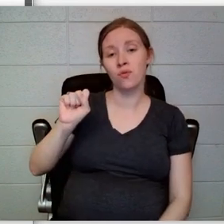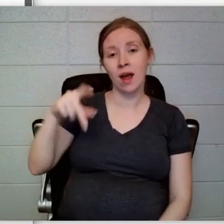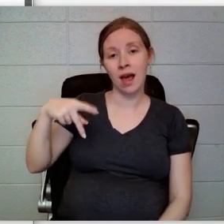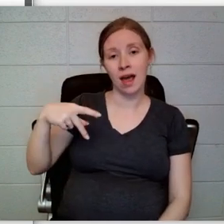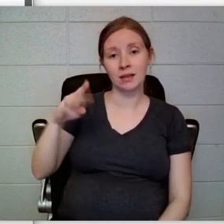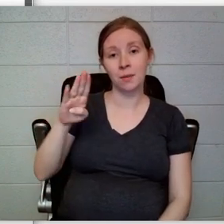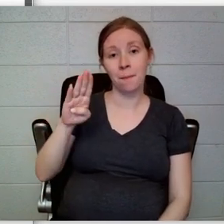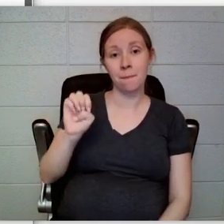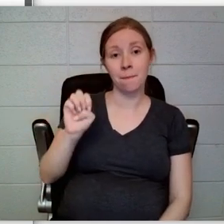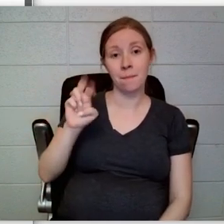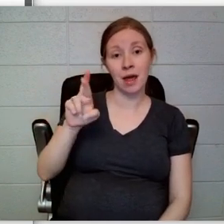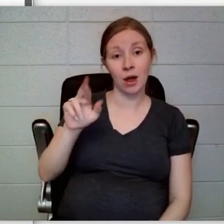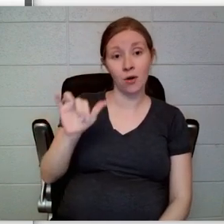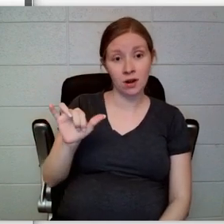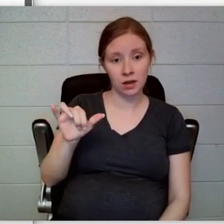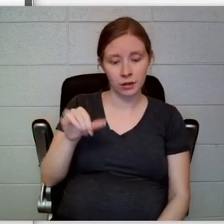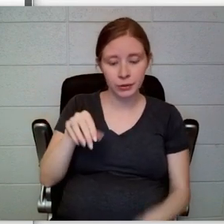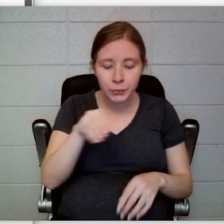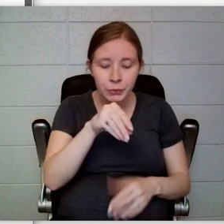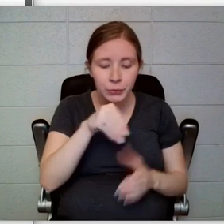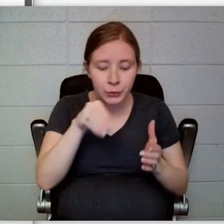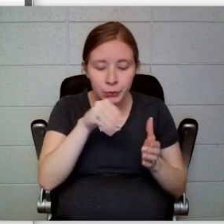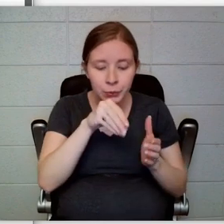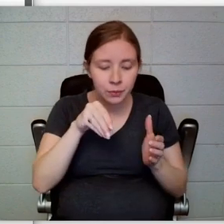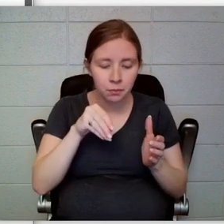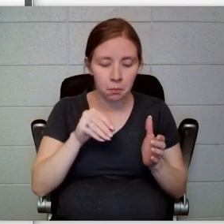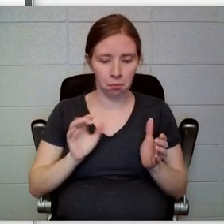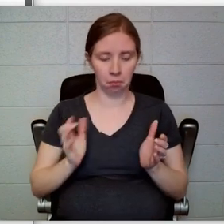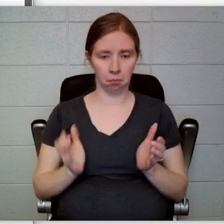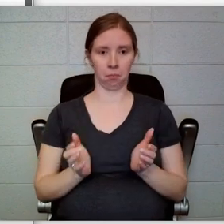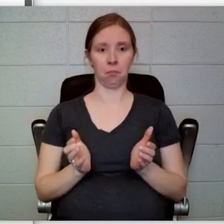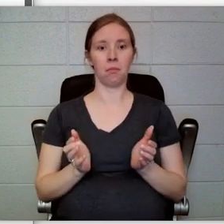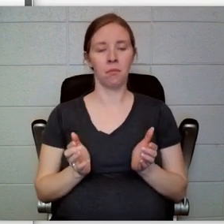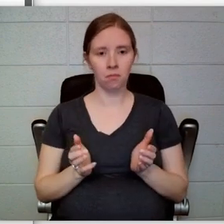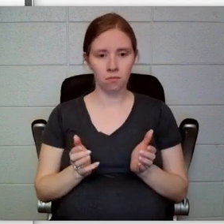their portions. The Baudelaire orphans hadn’t had raspberries since their